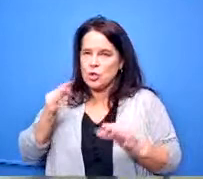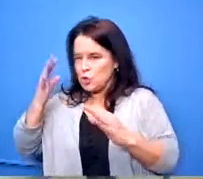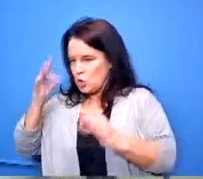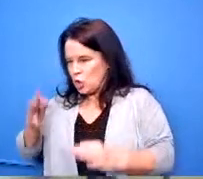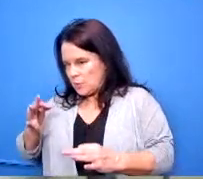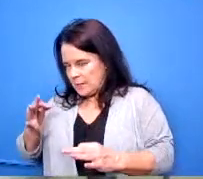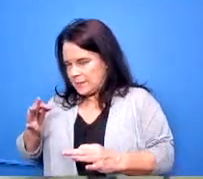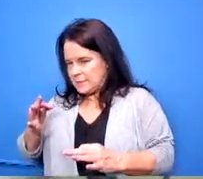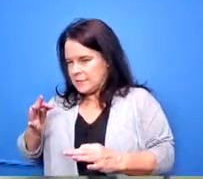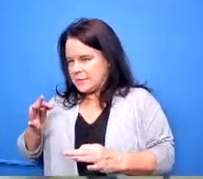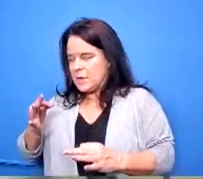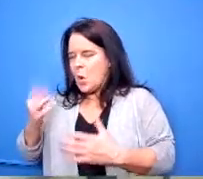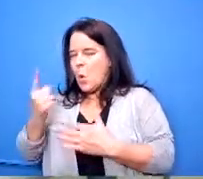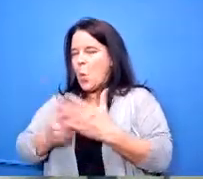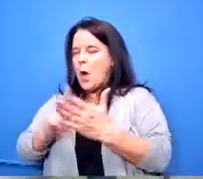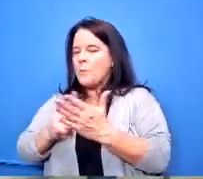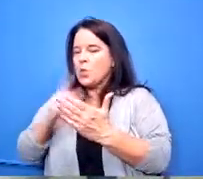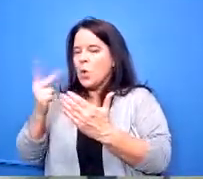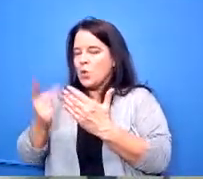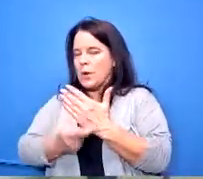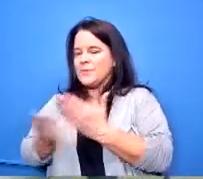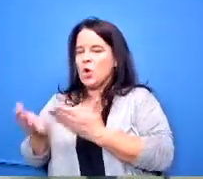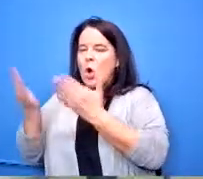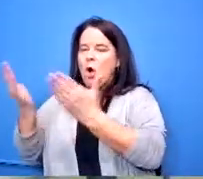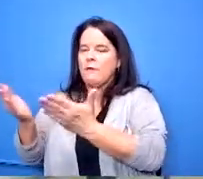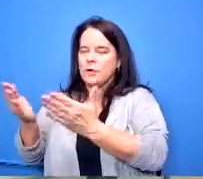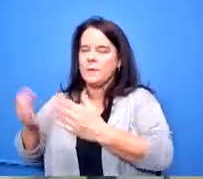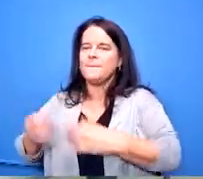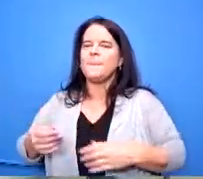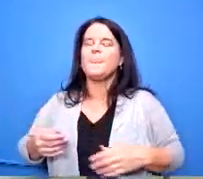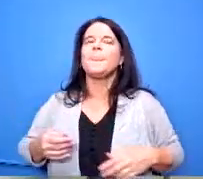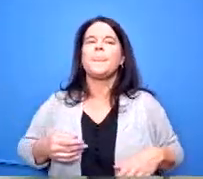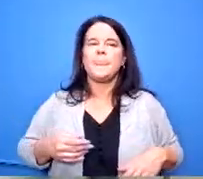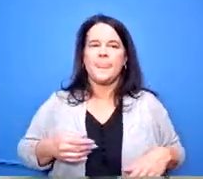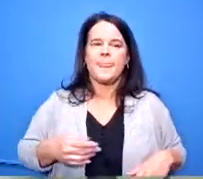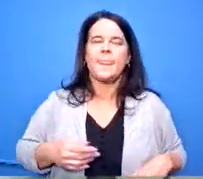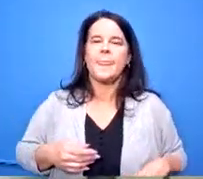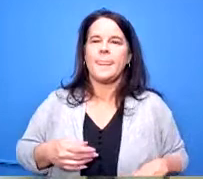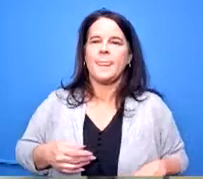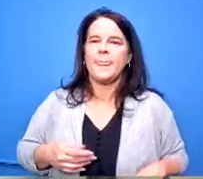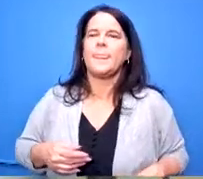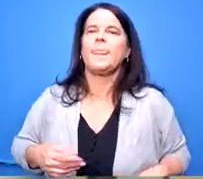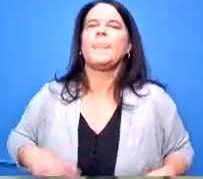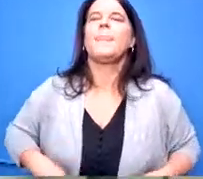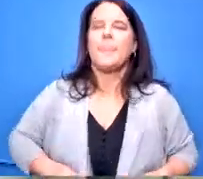is was that correct the availability of teachers are the individuals in those fields